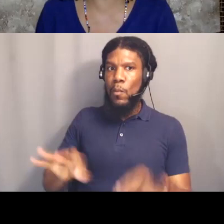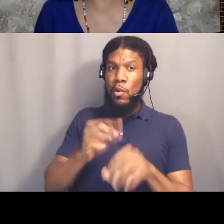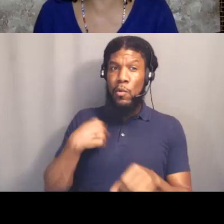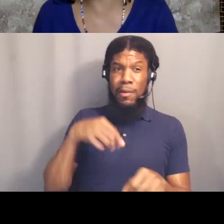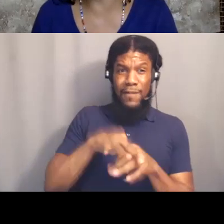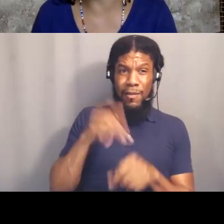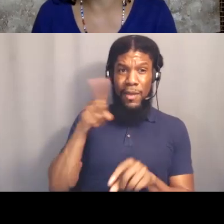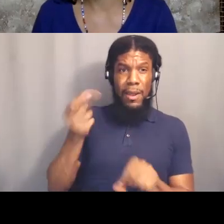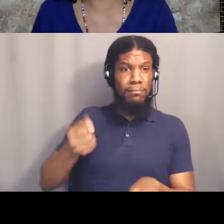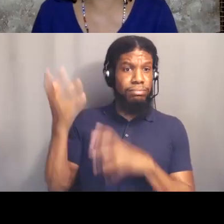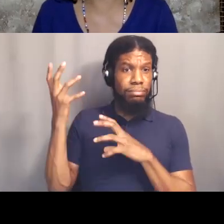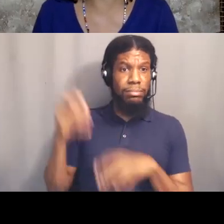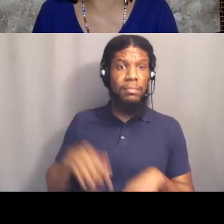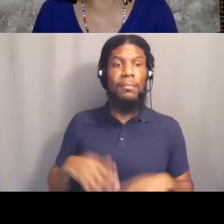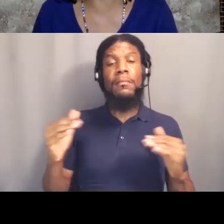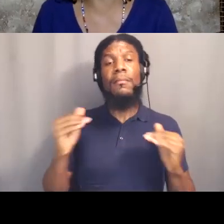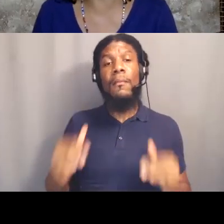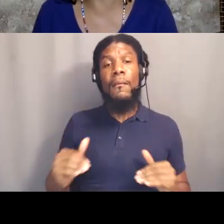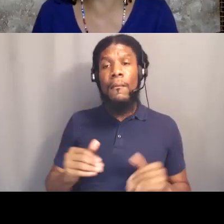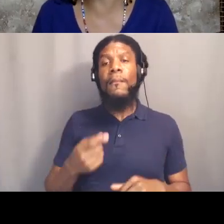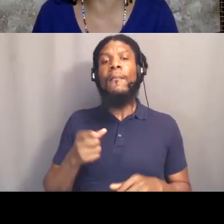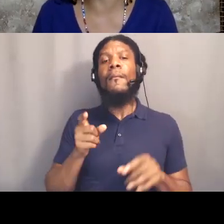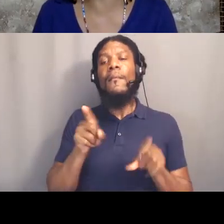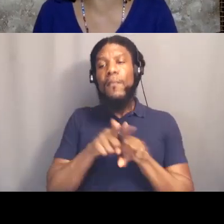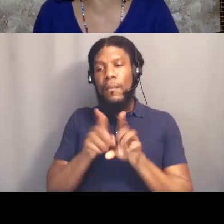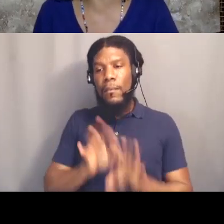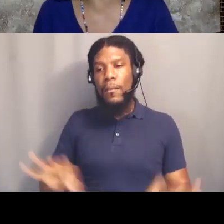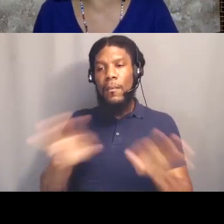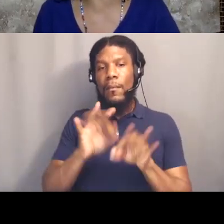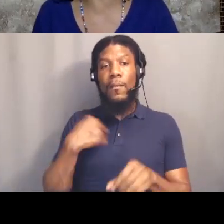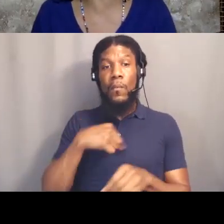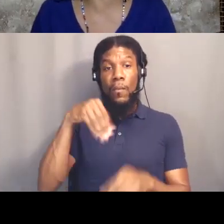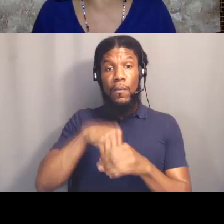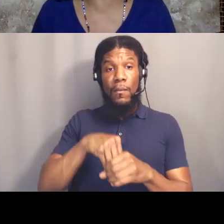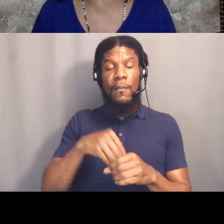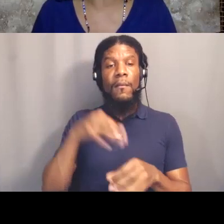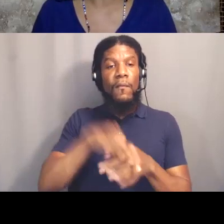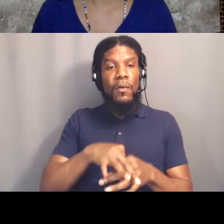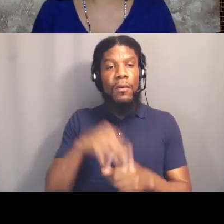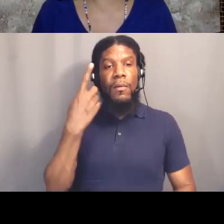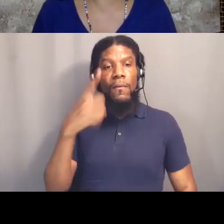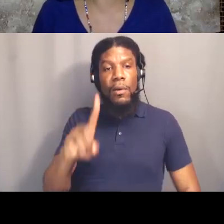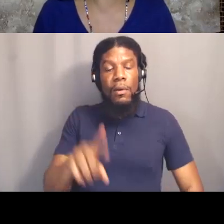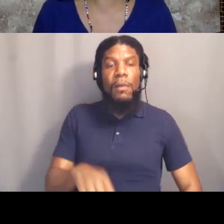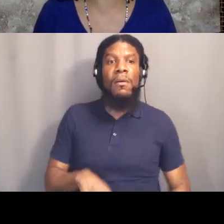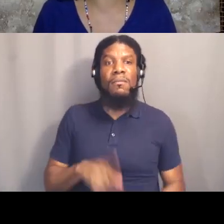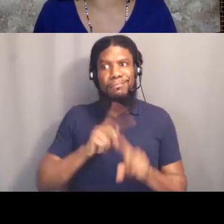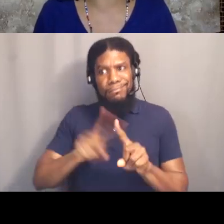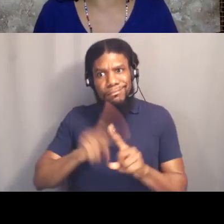Measure J, that we voted out Jackie Lacey, that we voted. So it was important to get people to the polls.